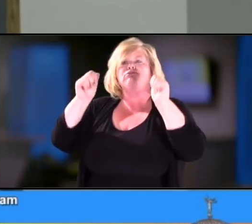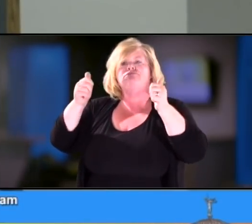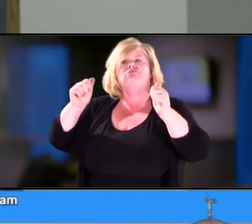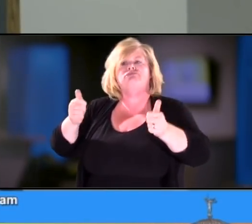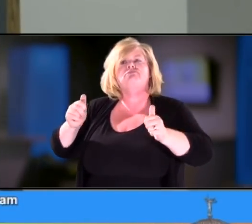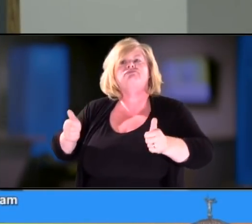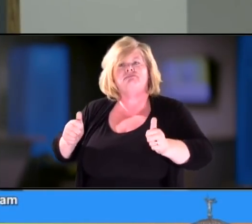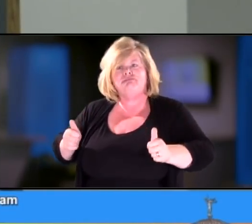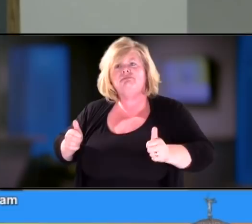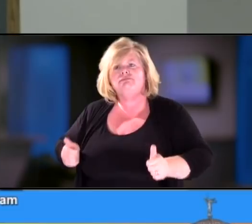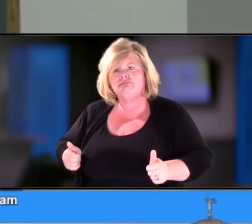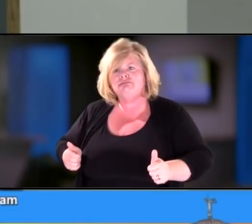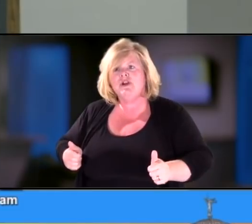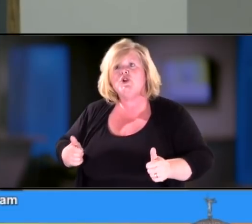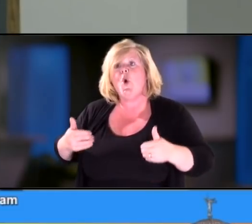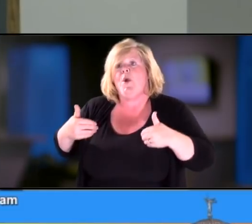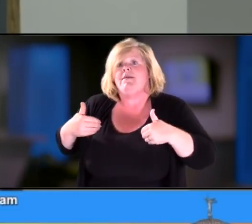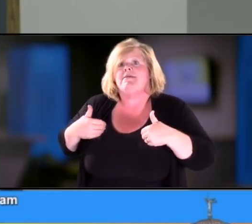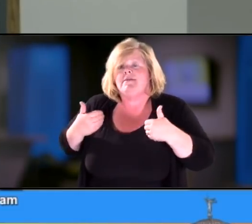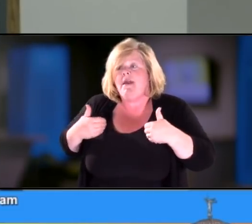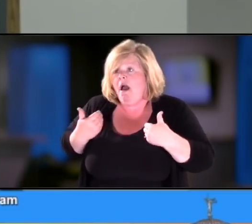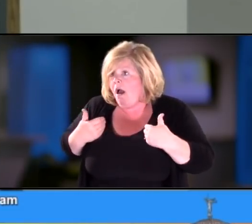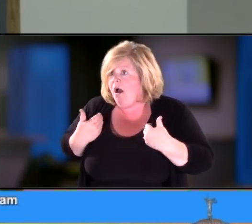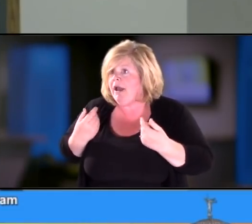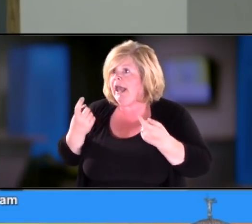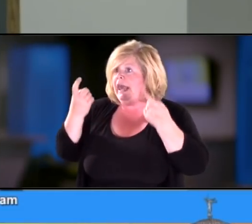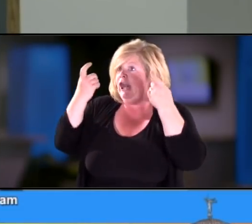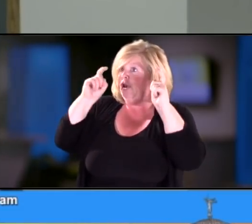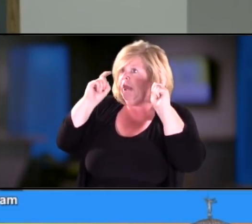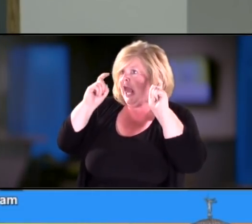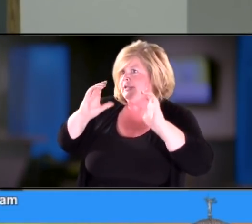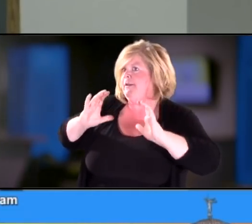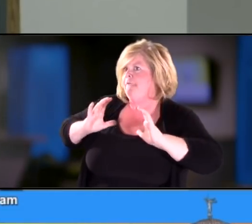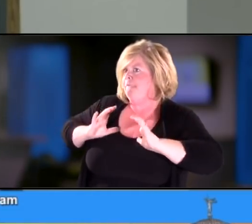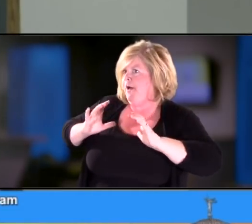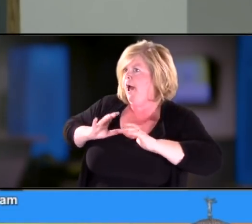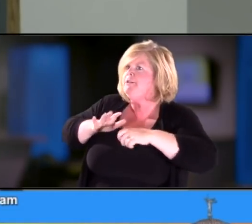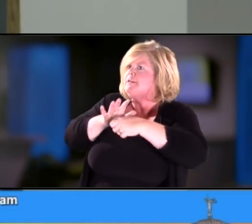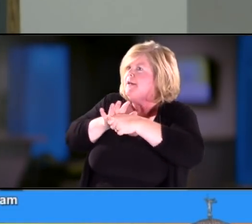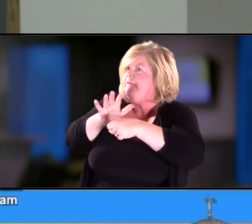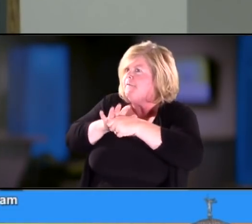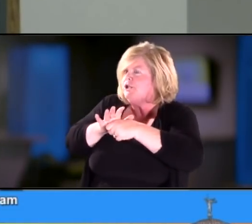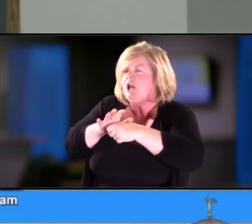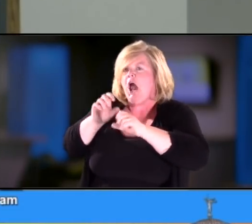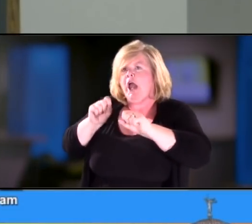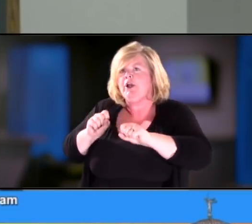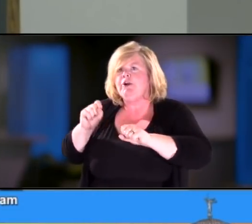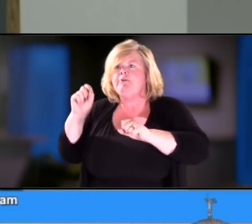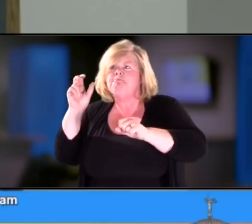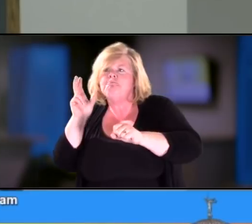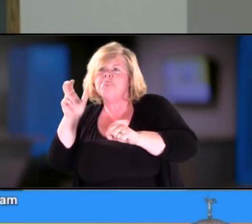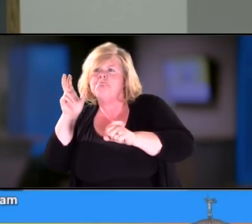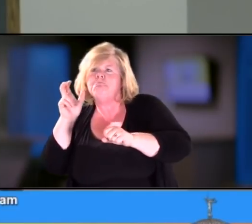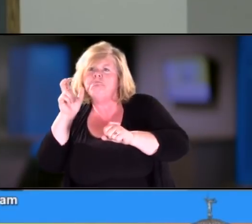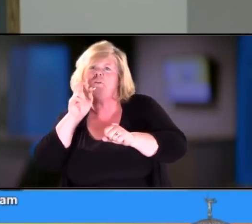so in my early years two hearing aids were sufficient to give me access to spoken English,